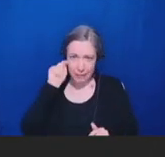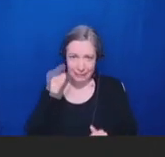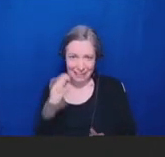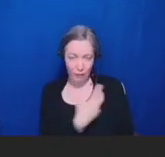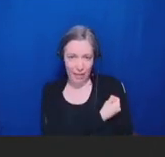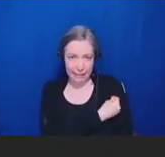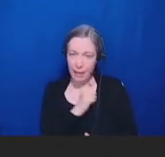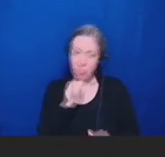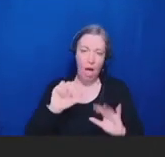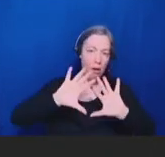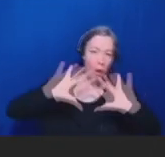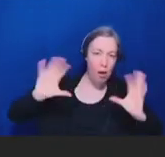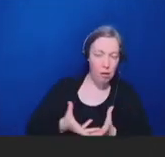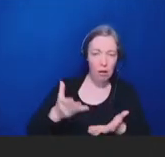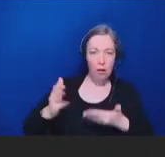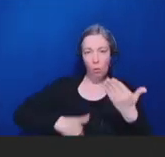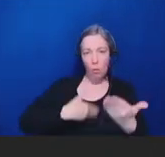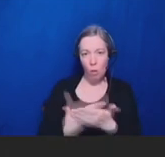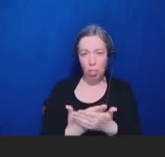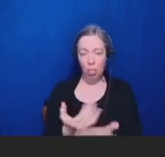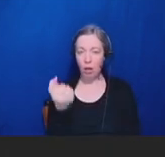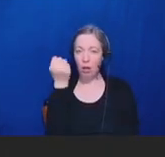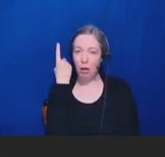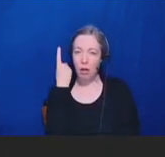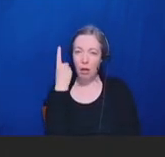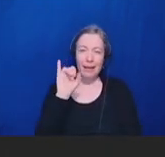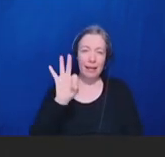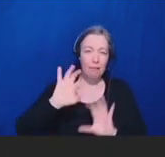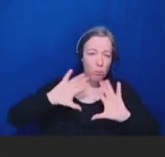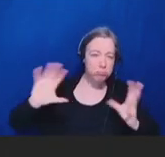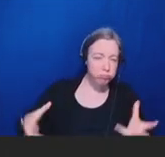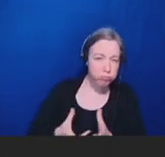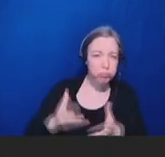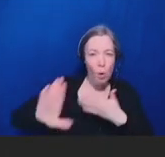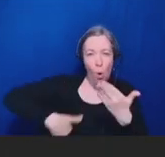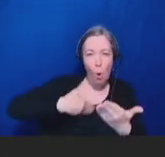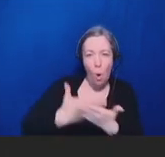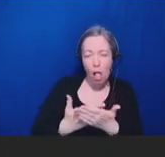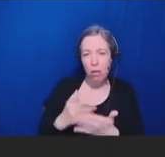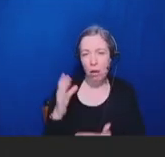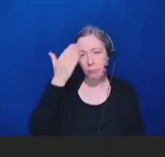overly inclusive denominator in such analyses can potentially miss an imbalance in reporting